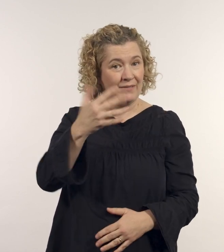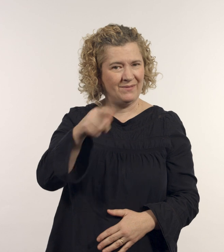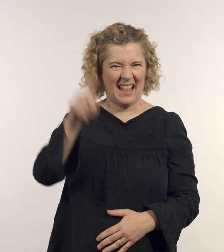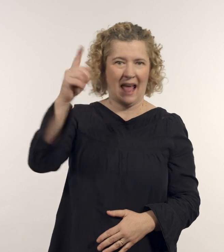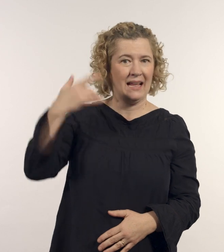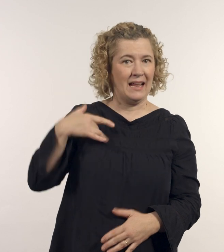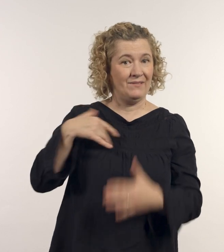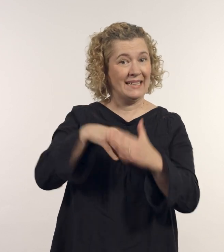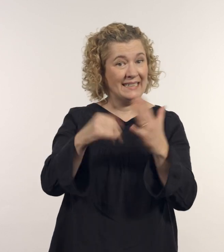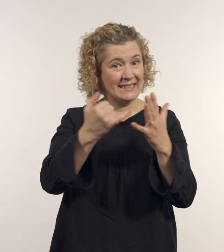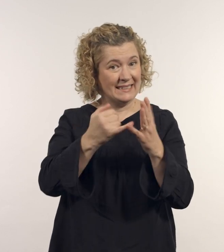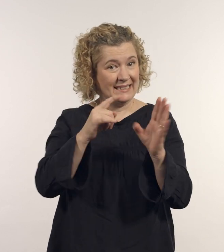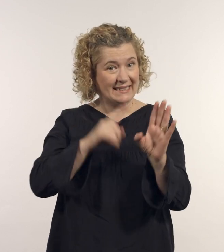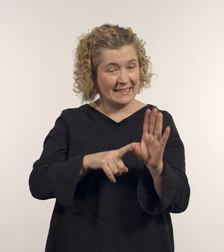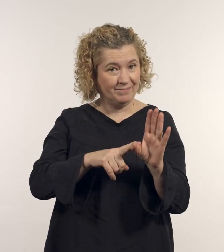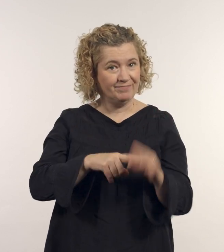Eden is now a Sydney-based artist.